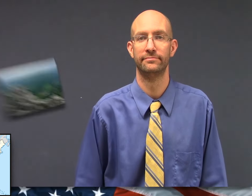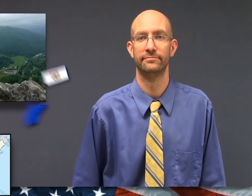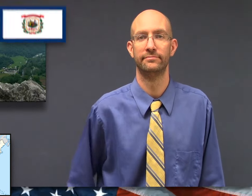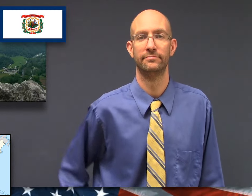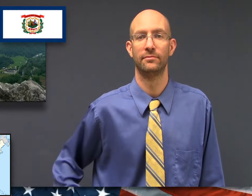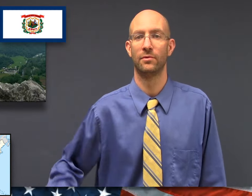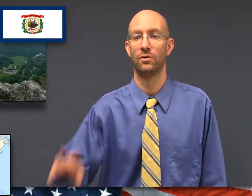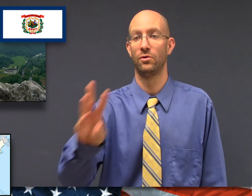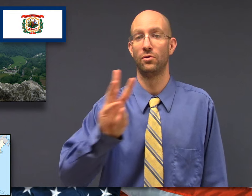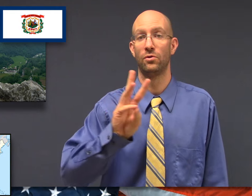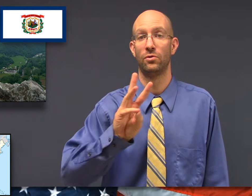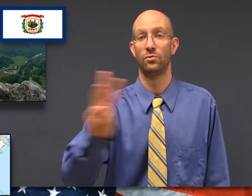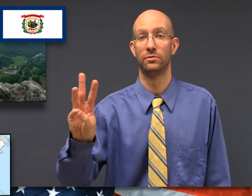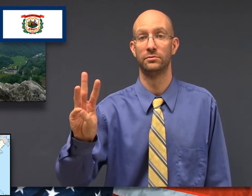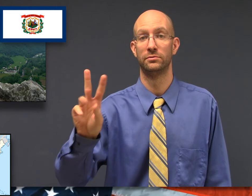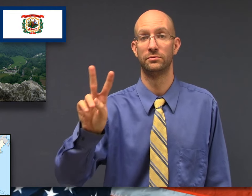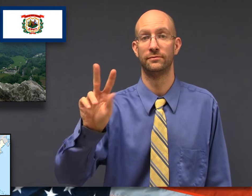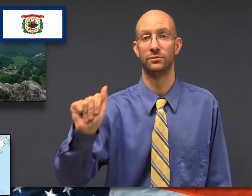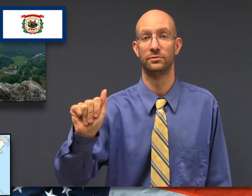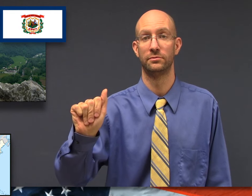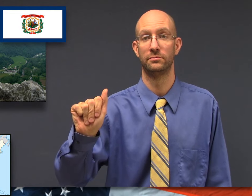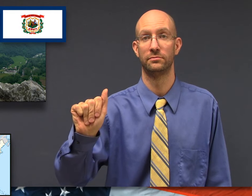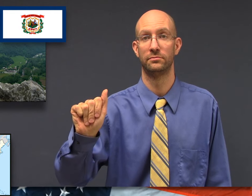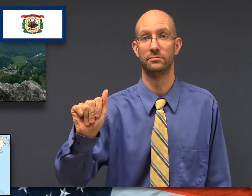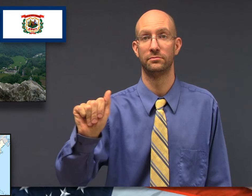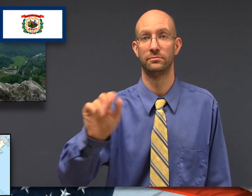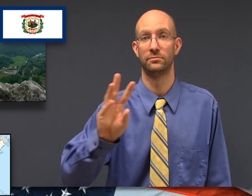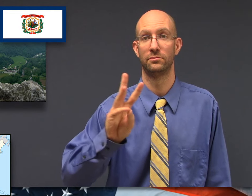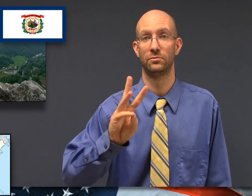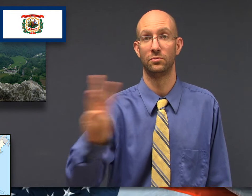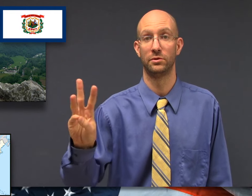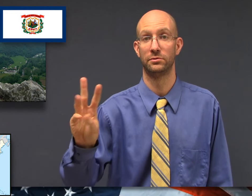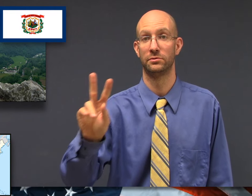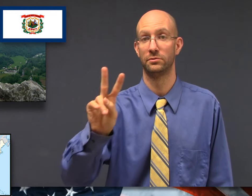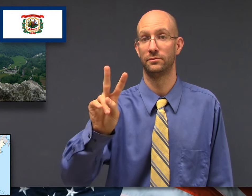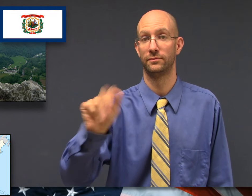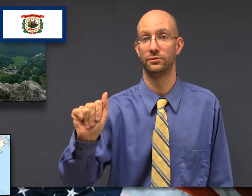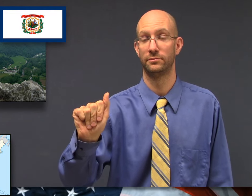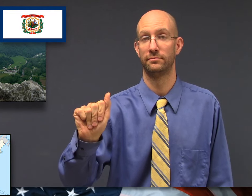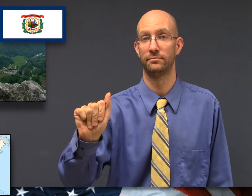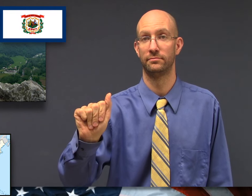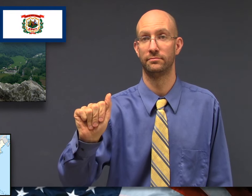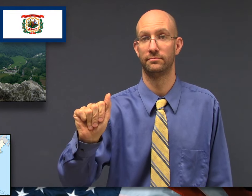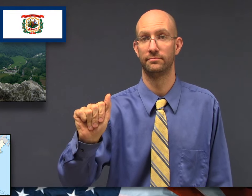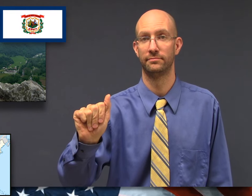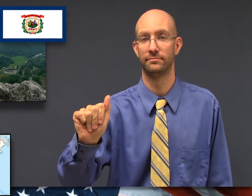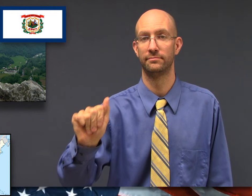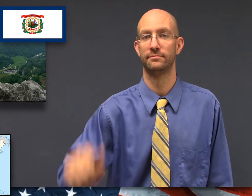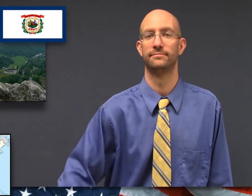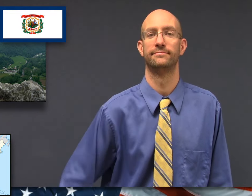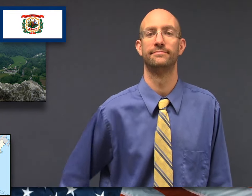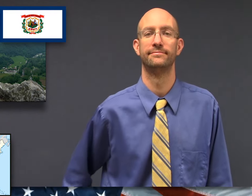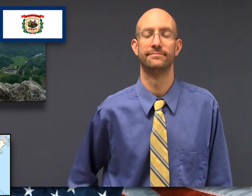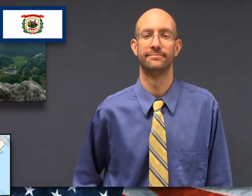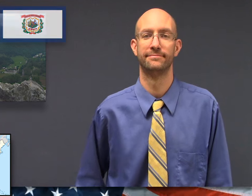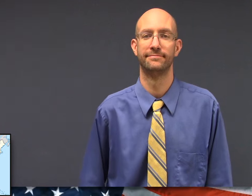Sign WEST and then fs-VA